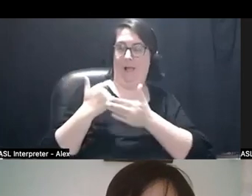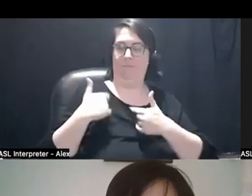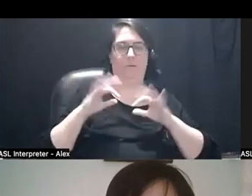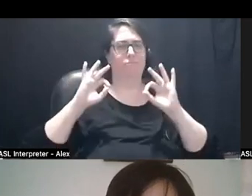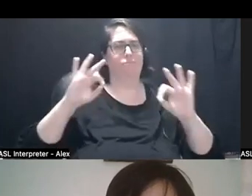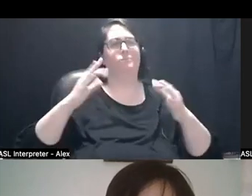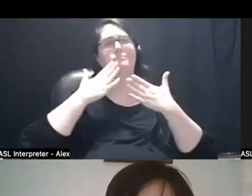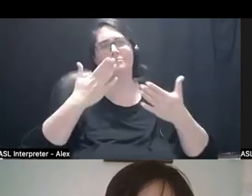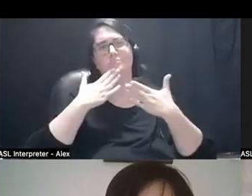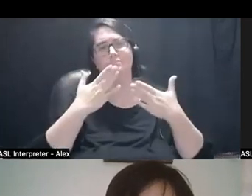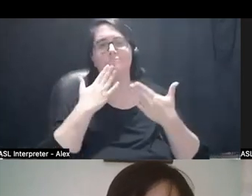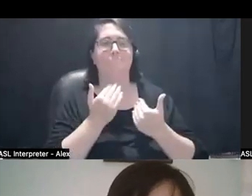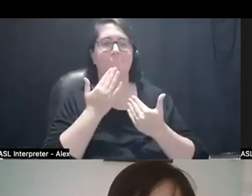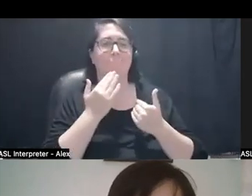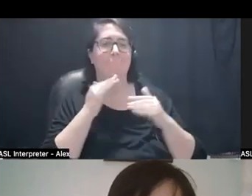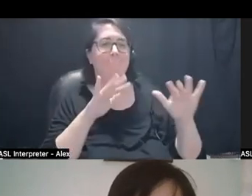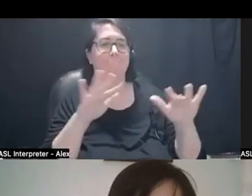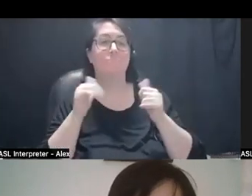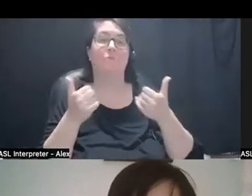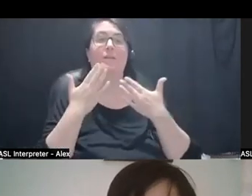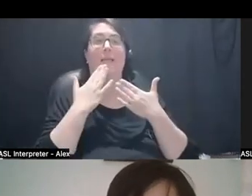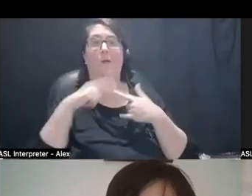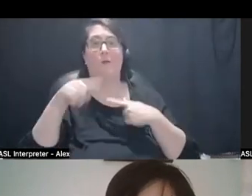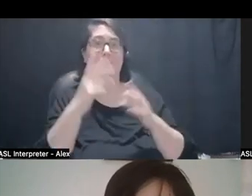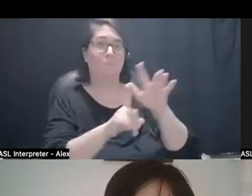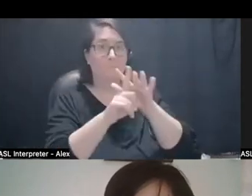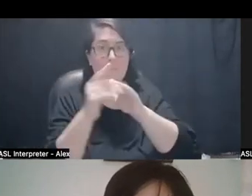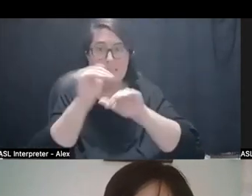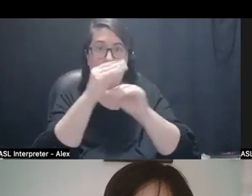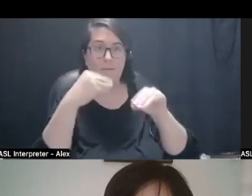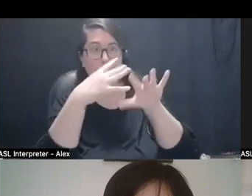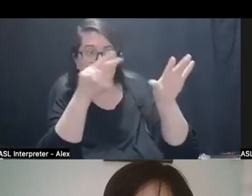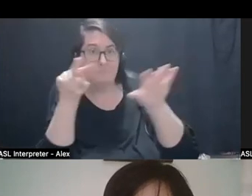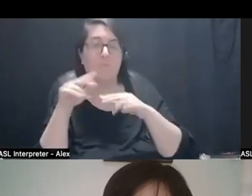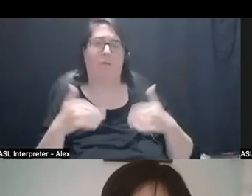absolutely lovely. And yeah, thanks everybody for coming out here and sharing and being so vulnerable.